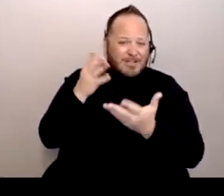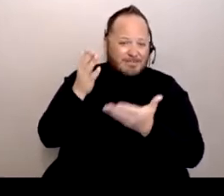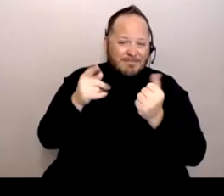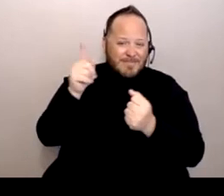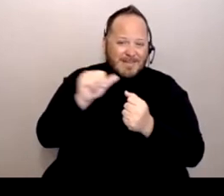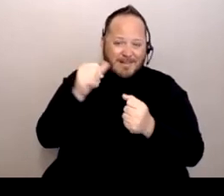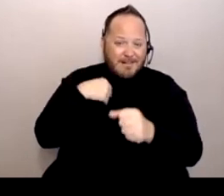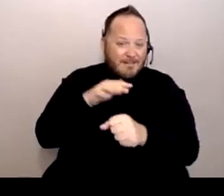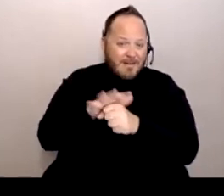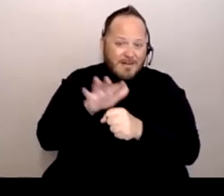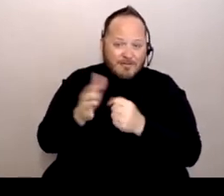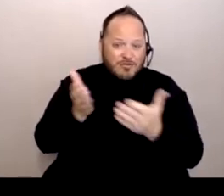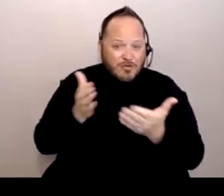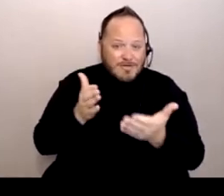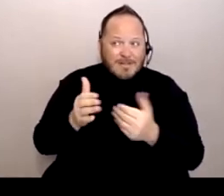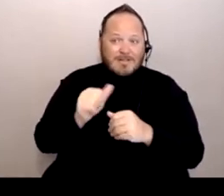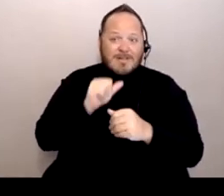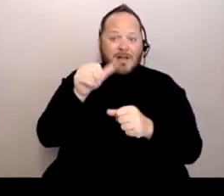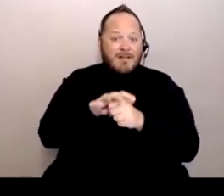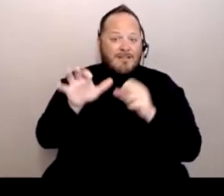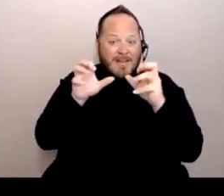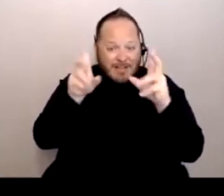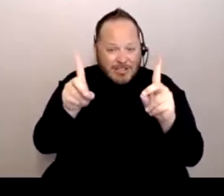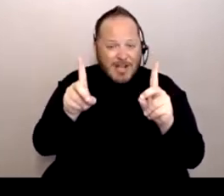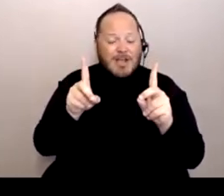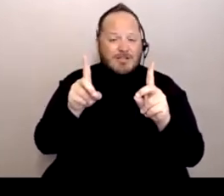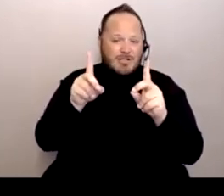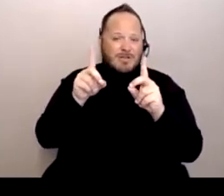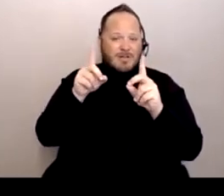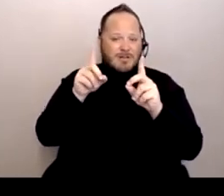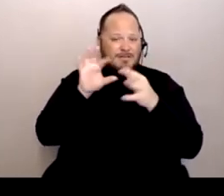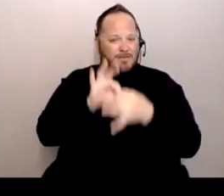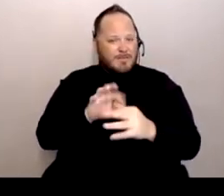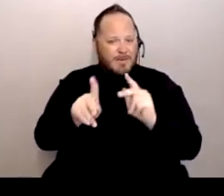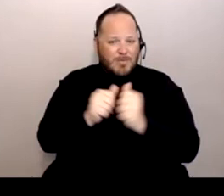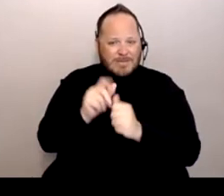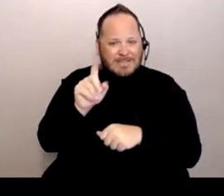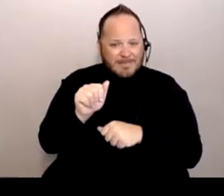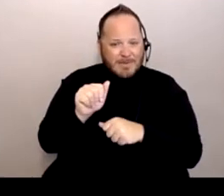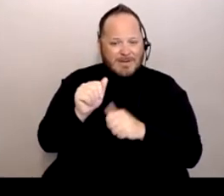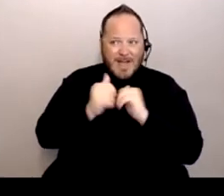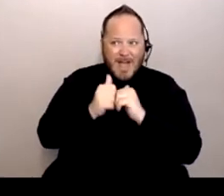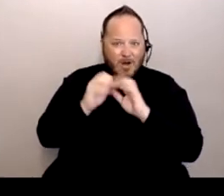or enough education around people with disabilities to be able to serve people properly at hospitals.